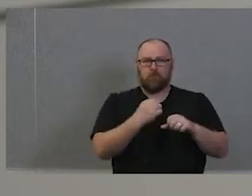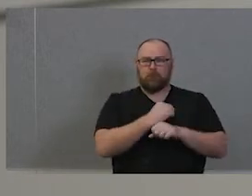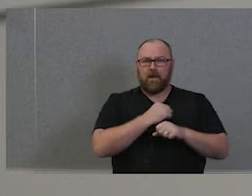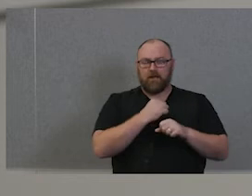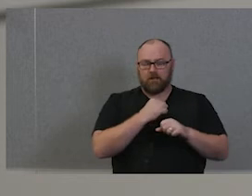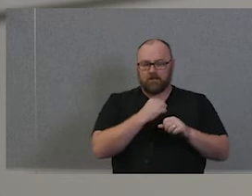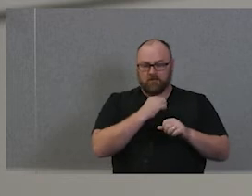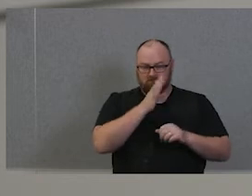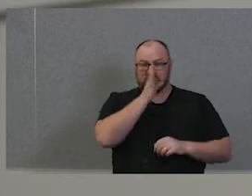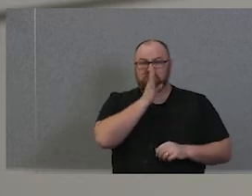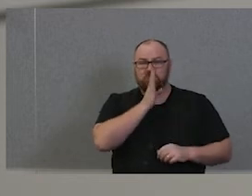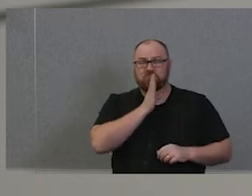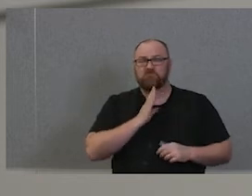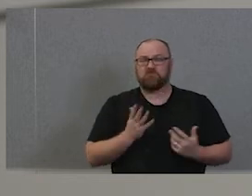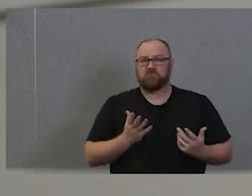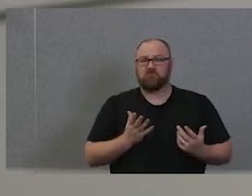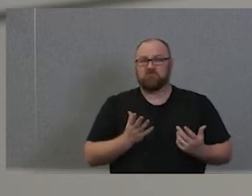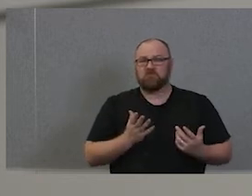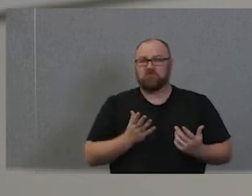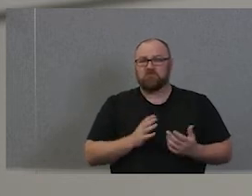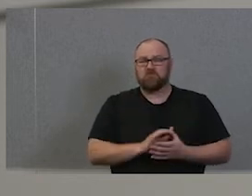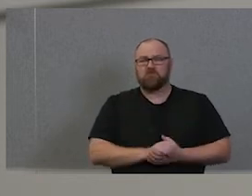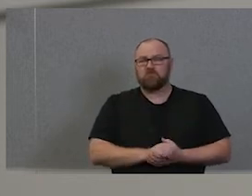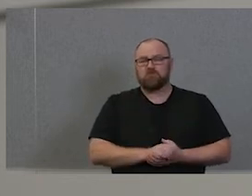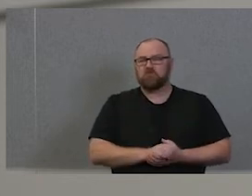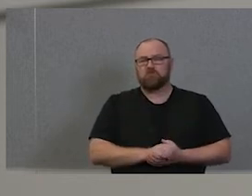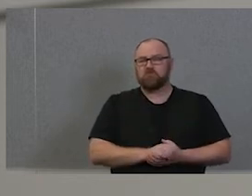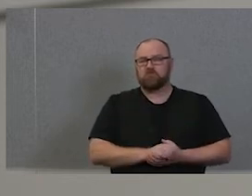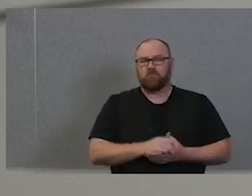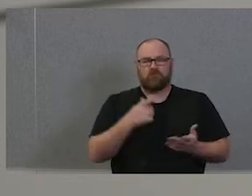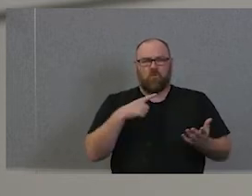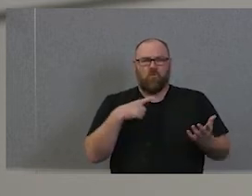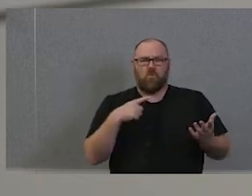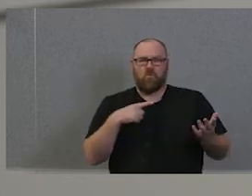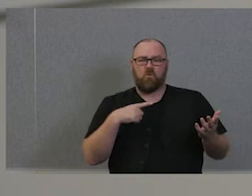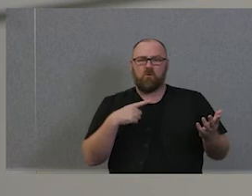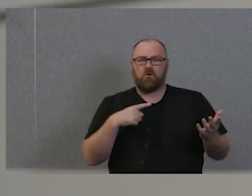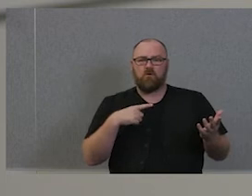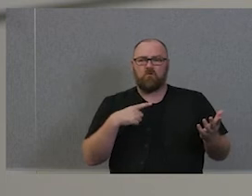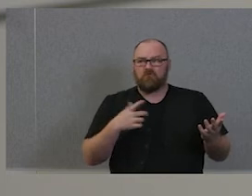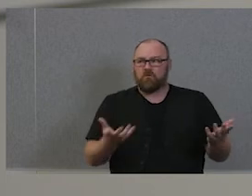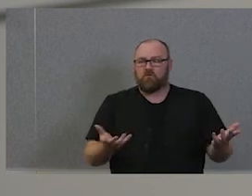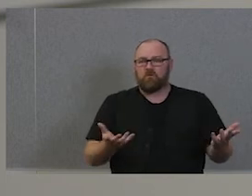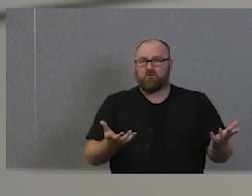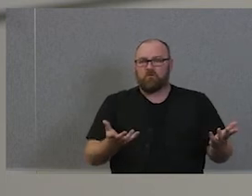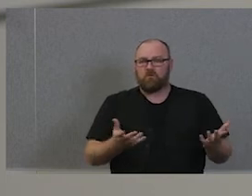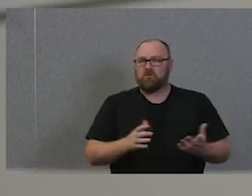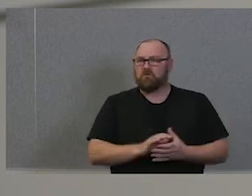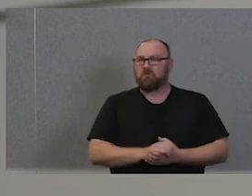of the heart of this country and all for what? You know, all for what? And those mistakes keep getting